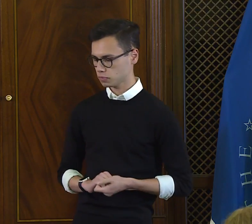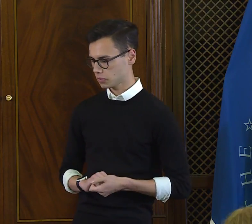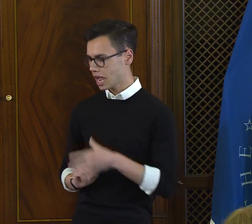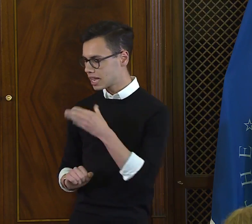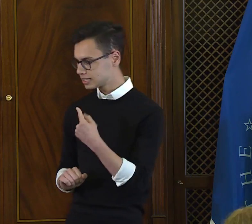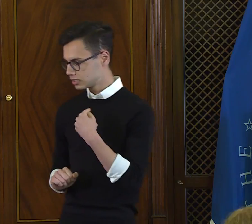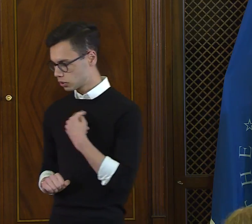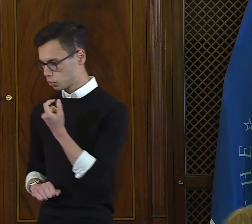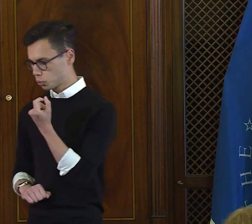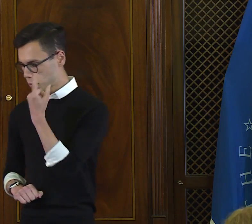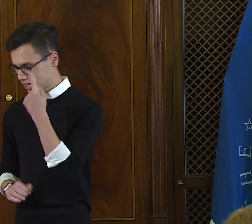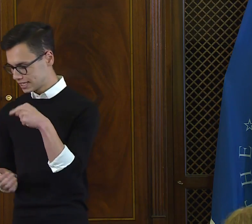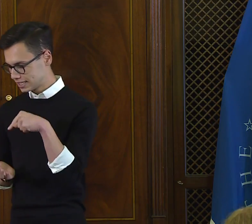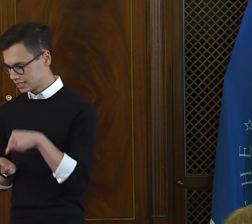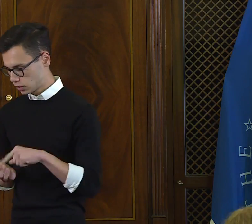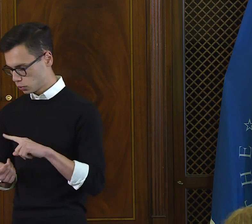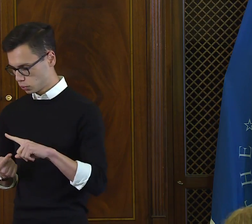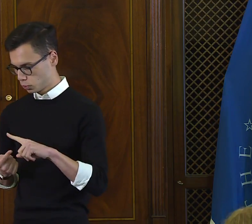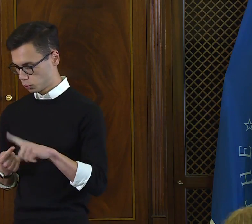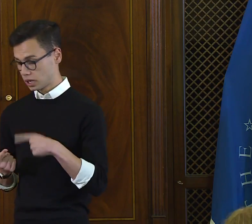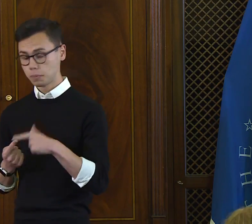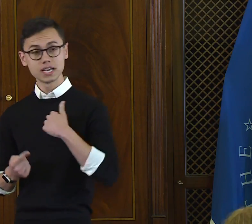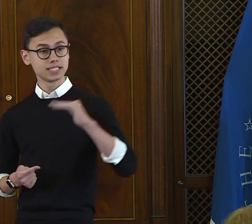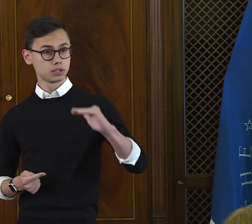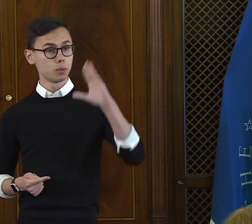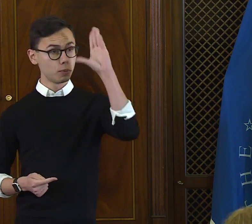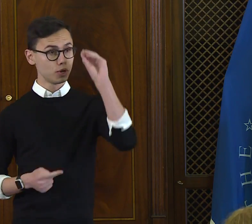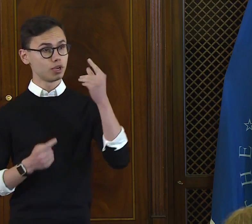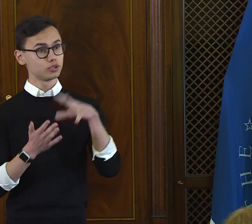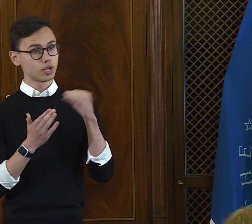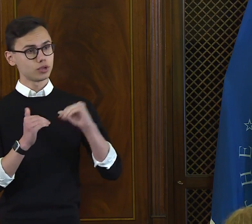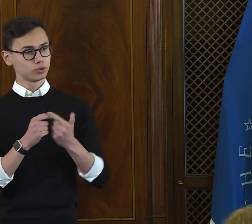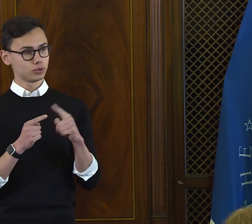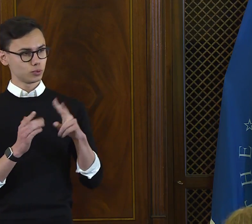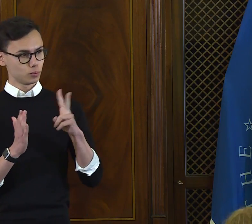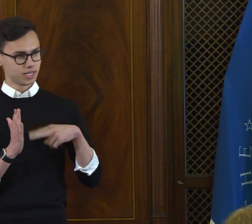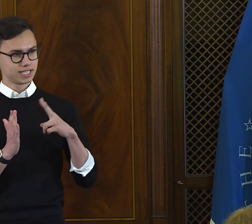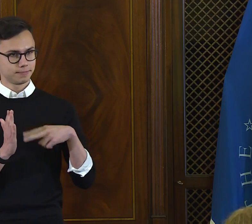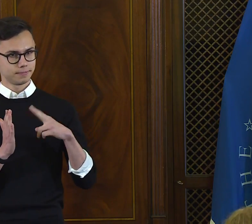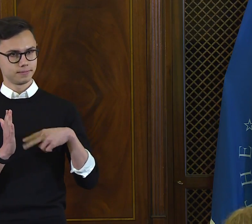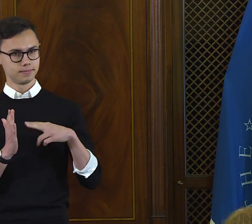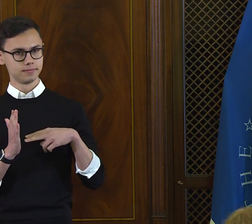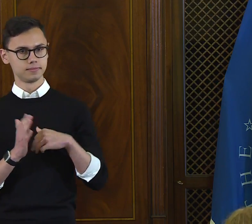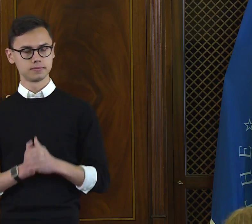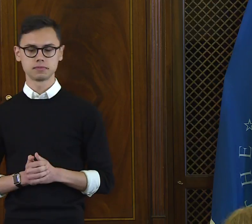It's a moment of clarity. I discovered this when I was a wee lad learning how to read.